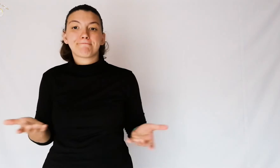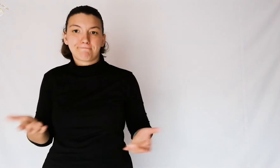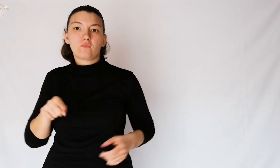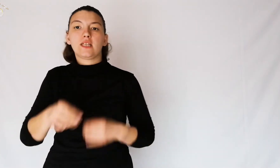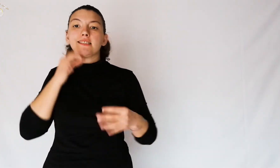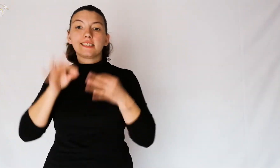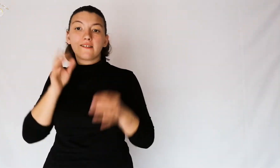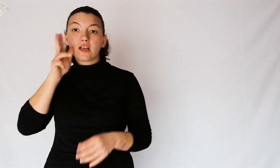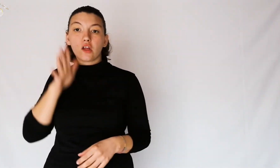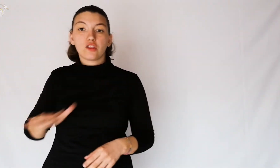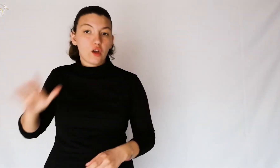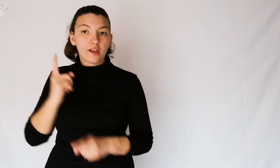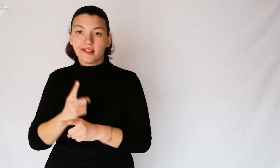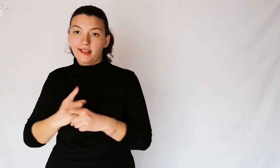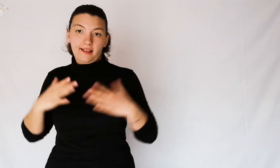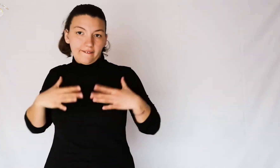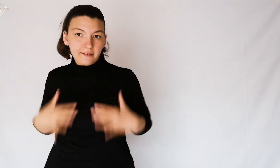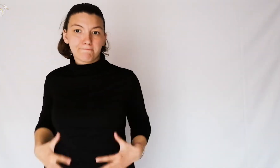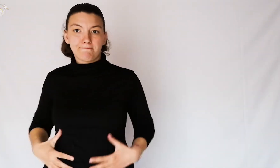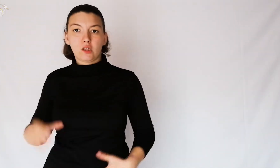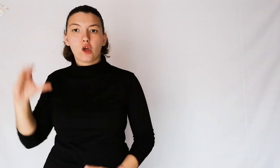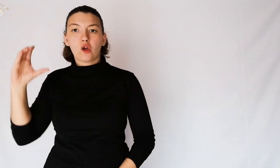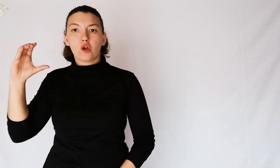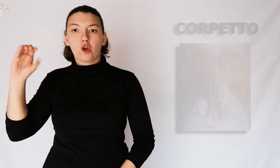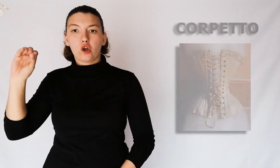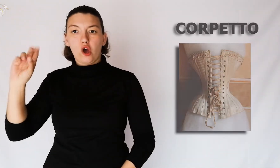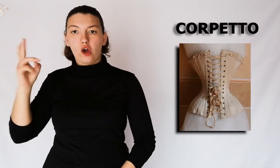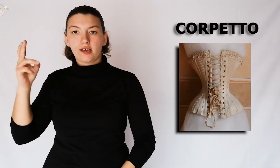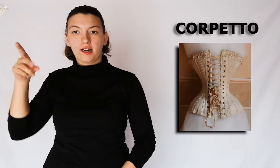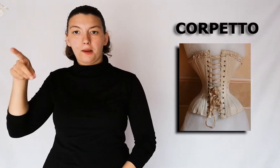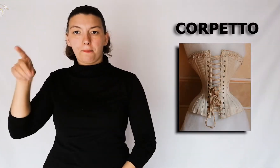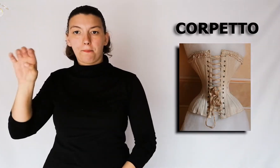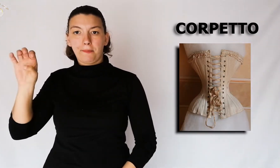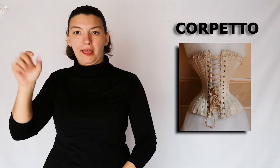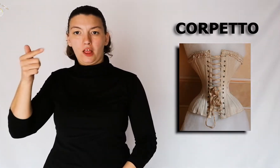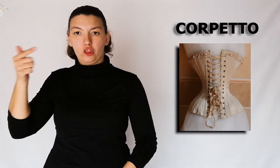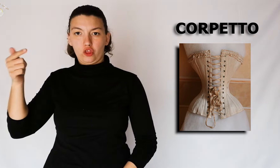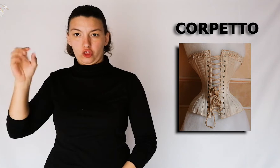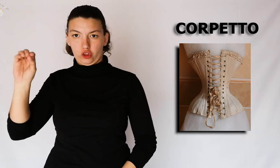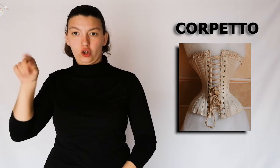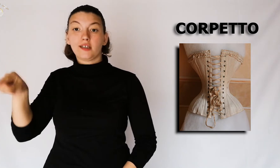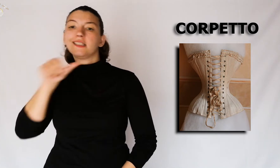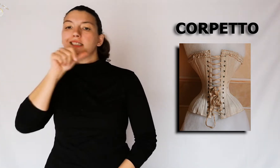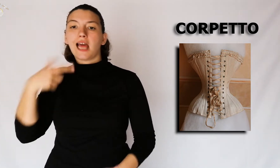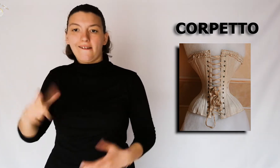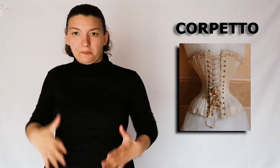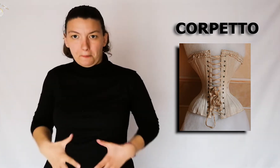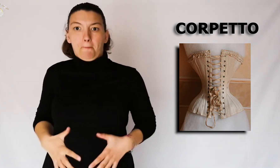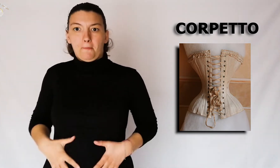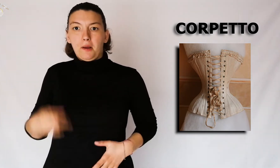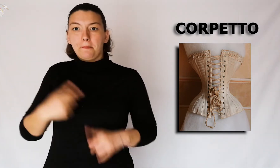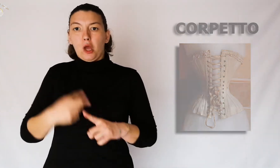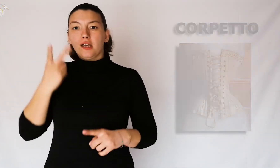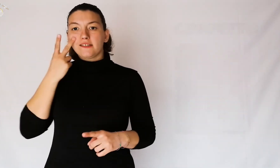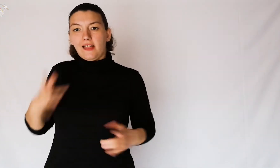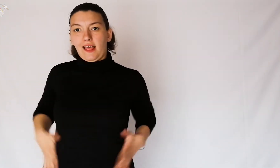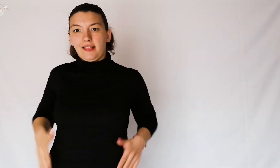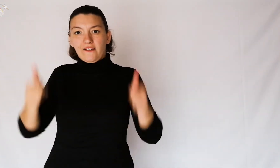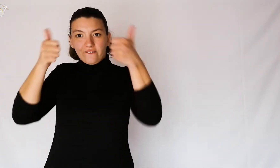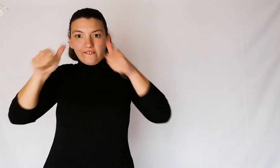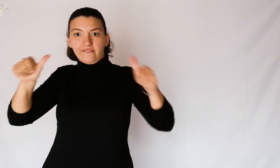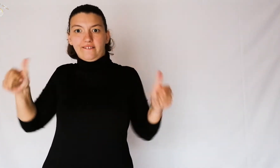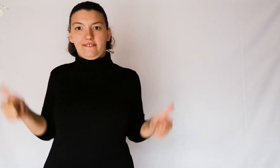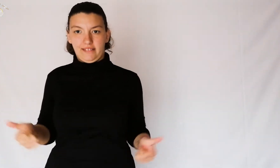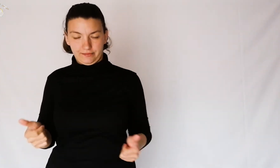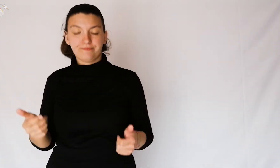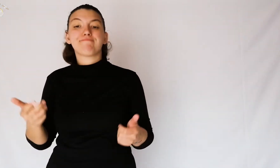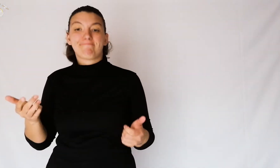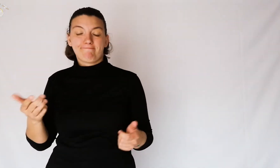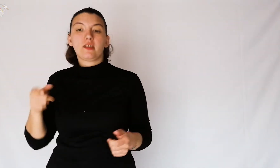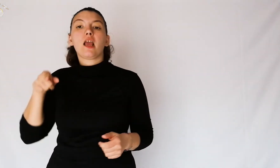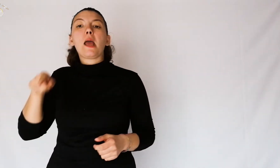so you had to wear the bodice, useful to tighten the belly and to give a beautiful shape.